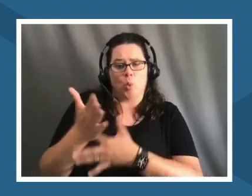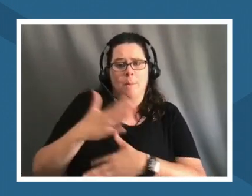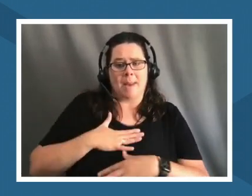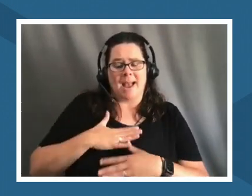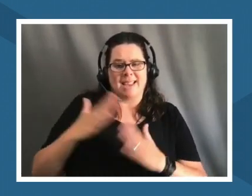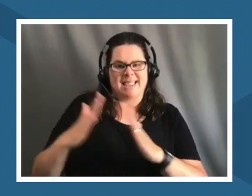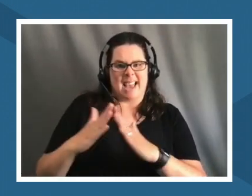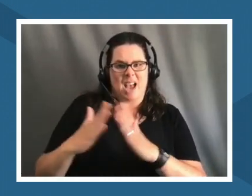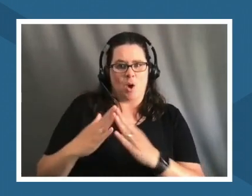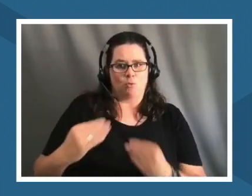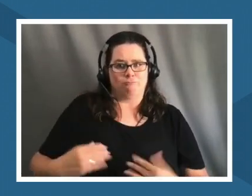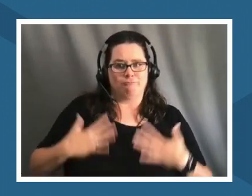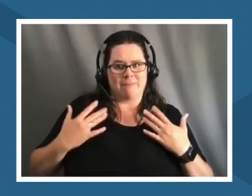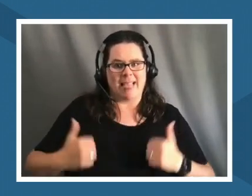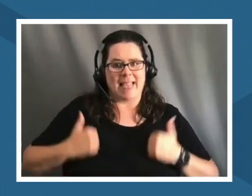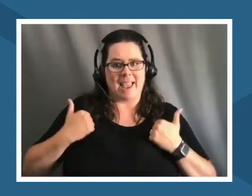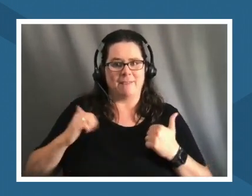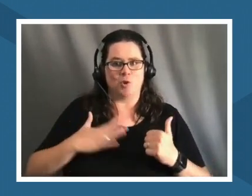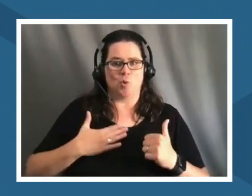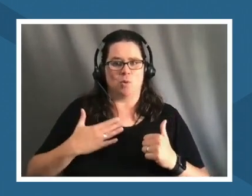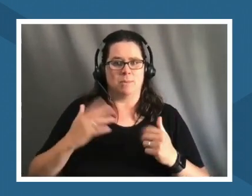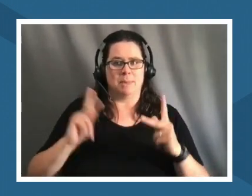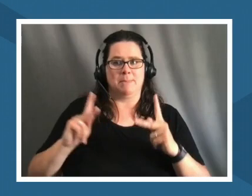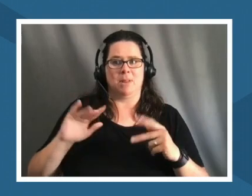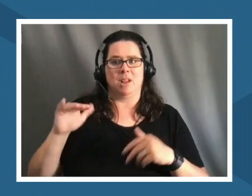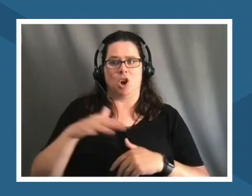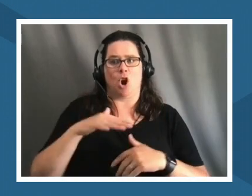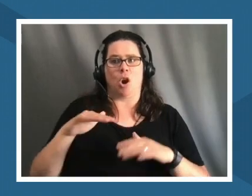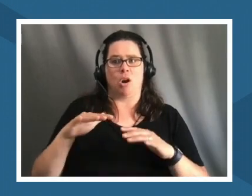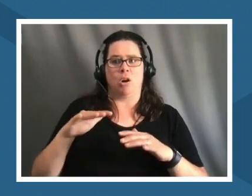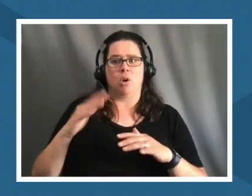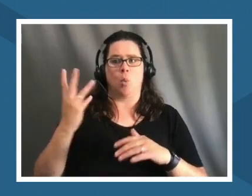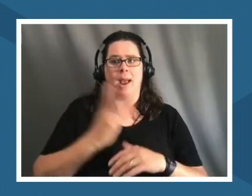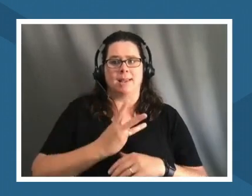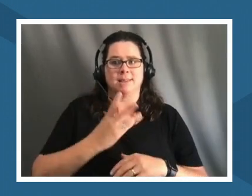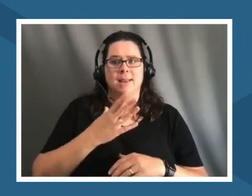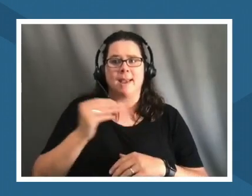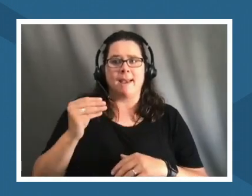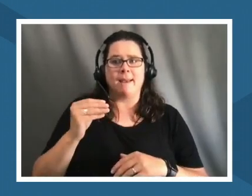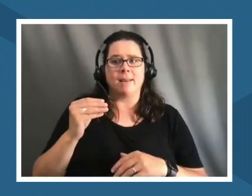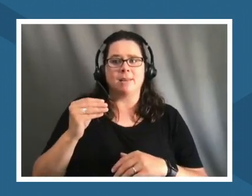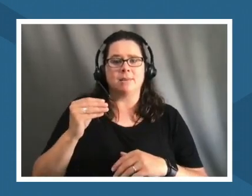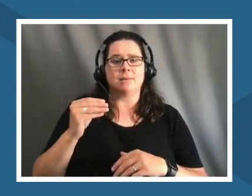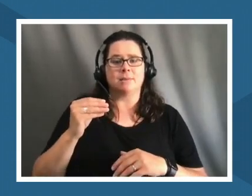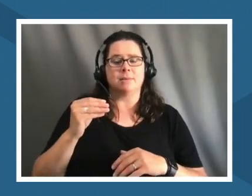people in our arid west and finding that